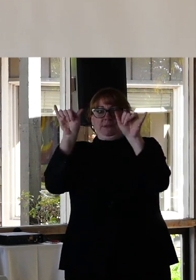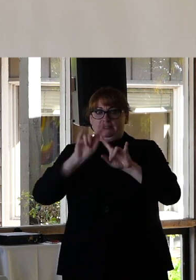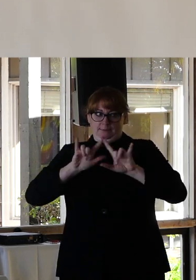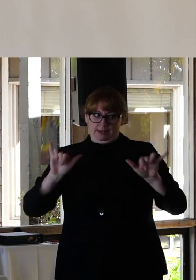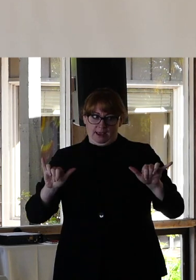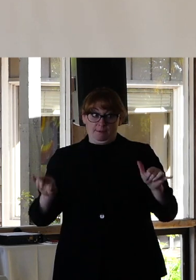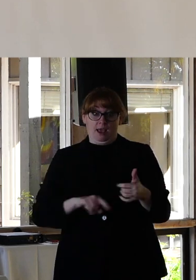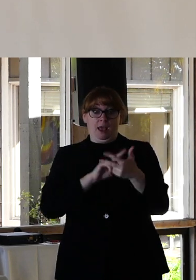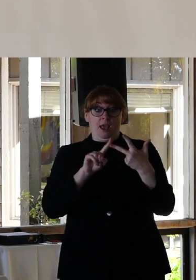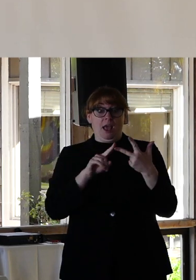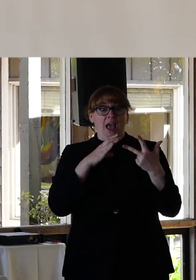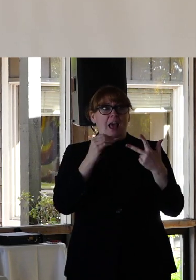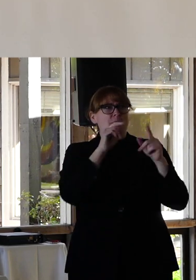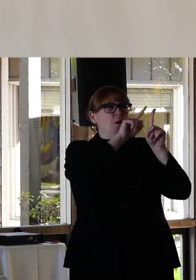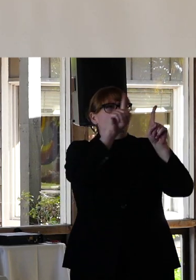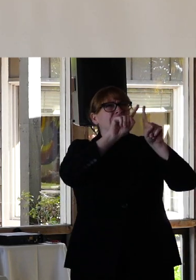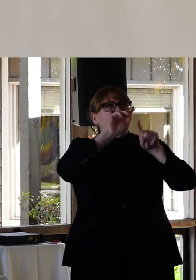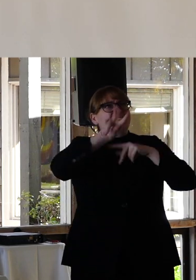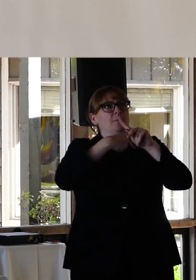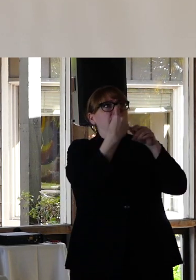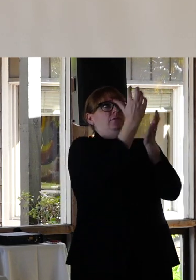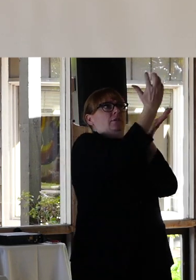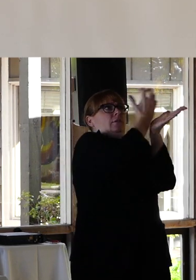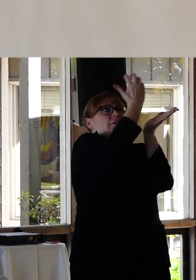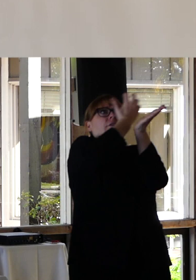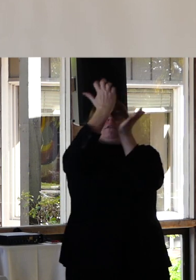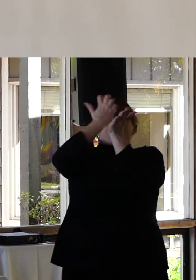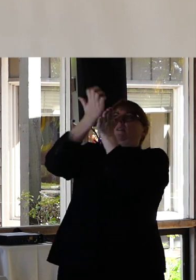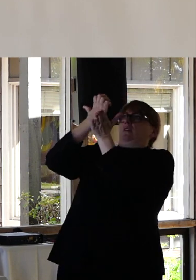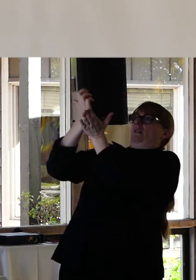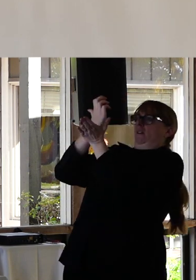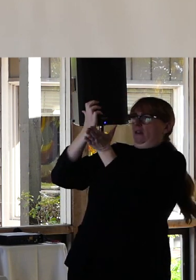interplay between those various marginalizations that they're experiencing